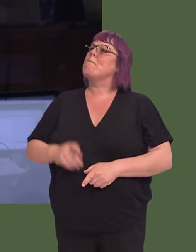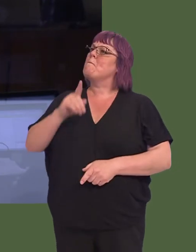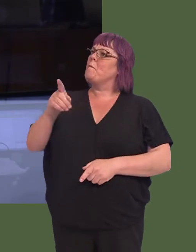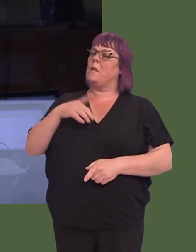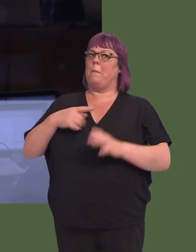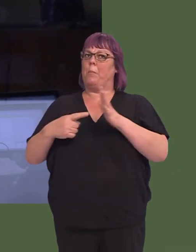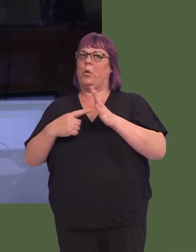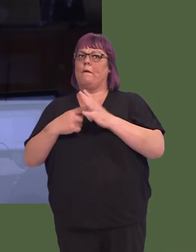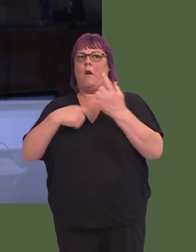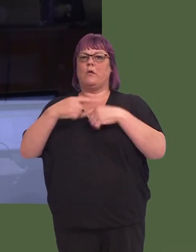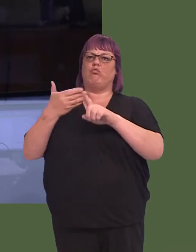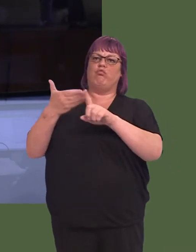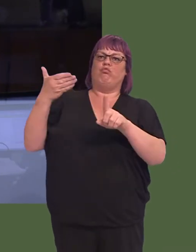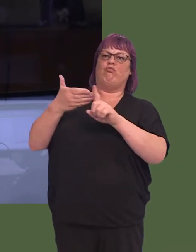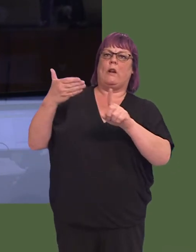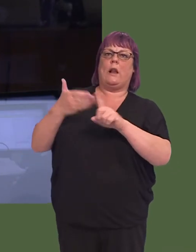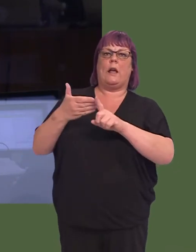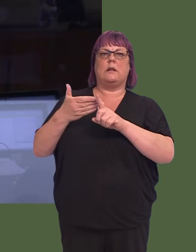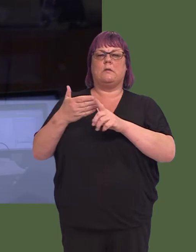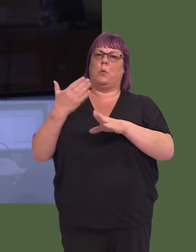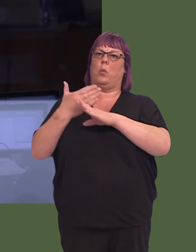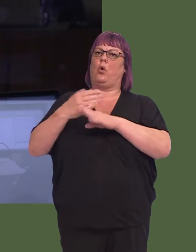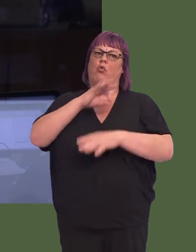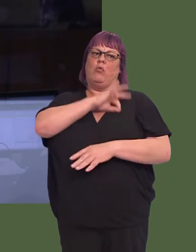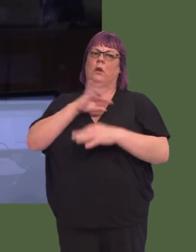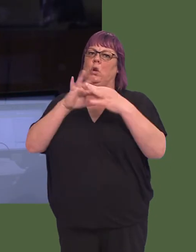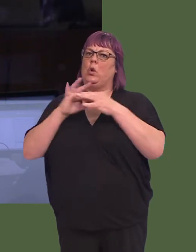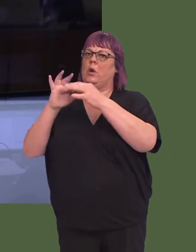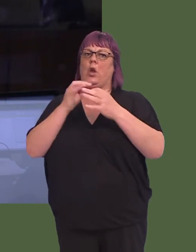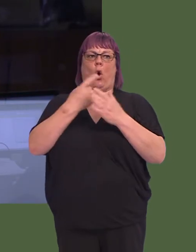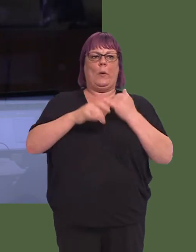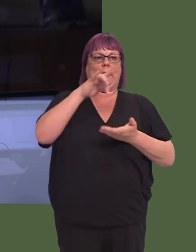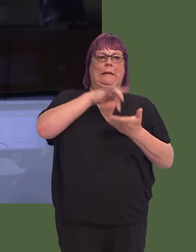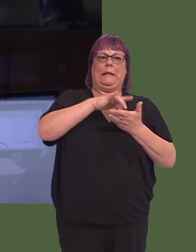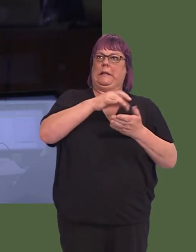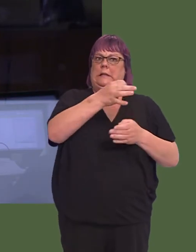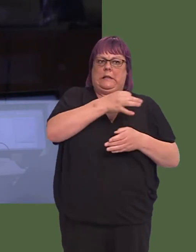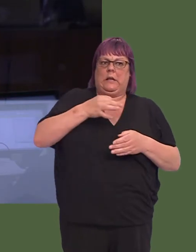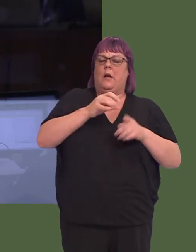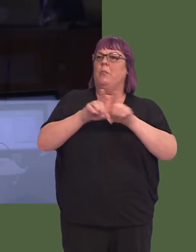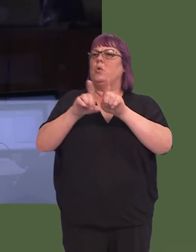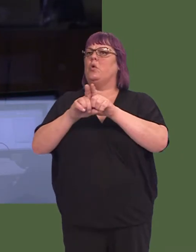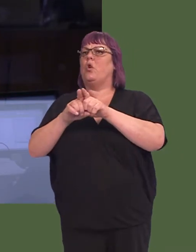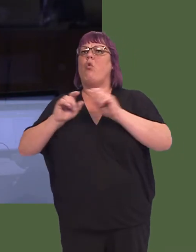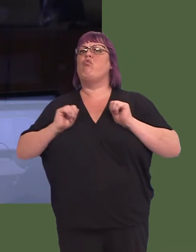Would you agree with me that it's important that we recognise the role that credit unions play in rural areas as well? It's not just an urban area that they serve.